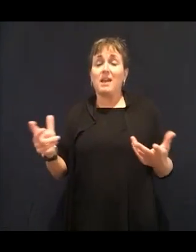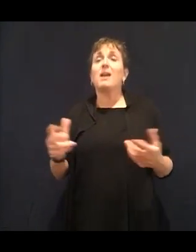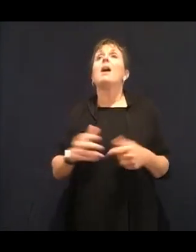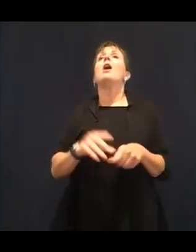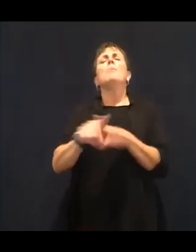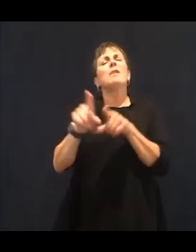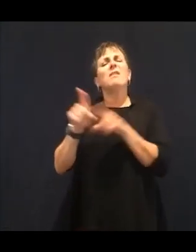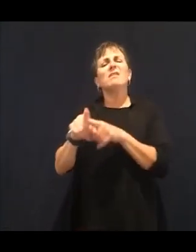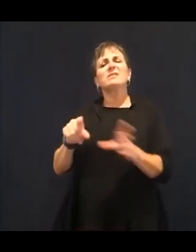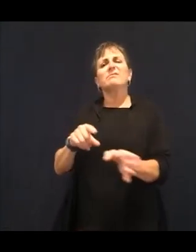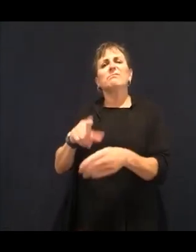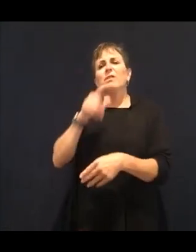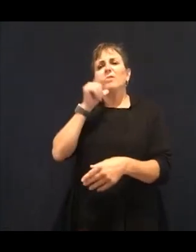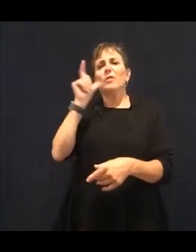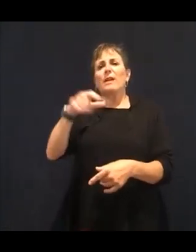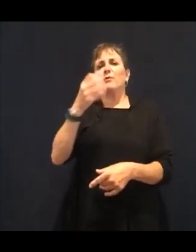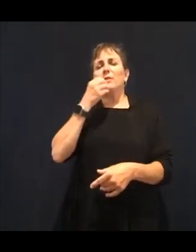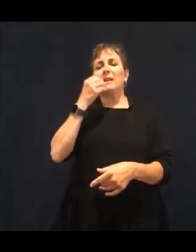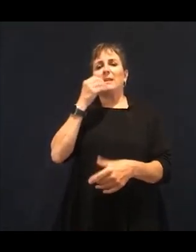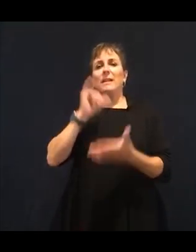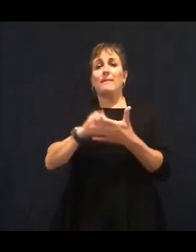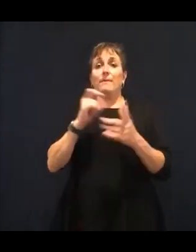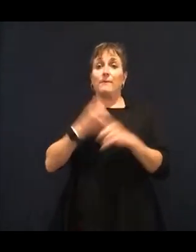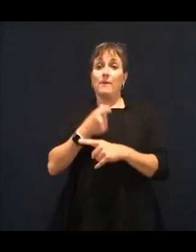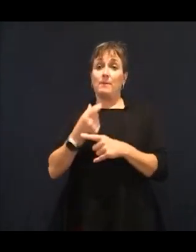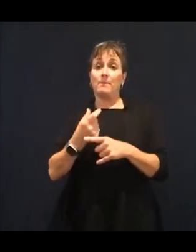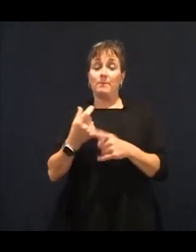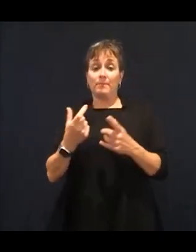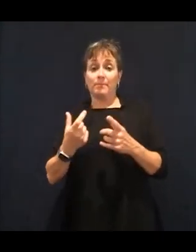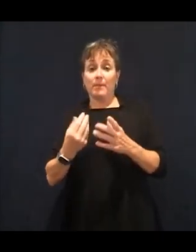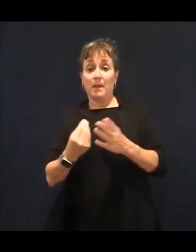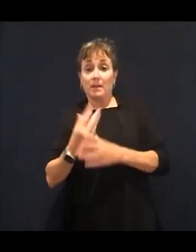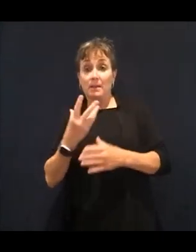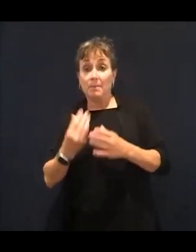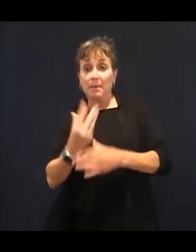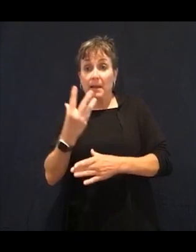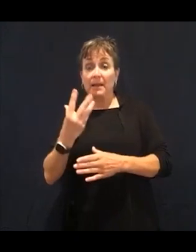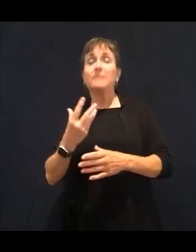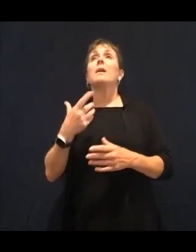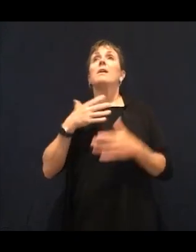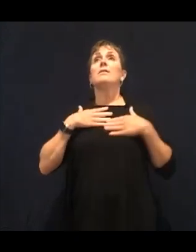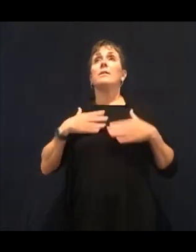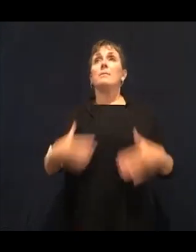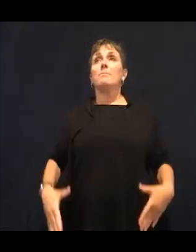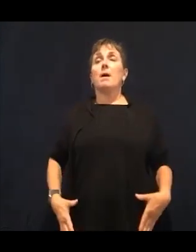vitamin A out of plant-derived foods. So you don't have to always find it